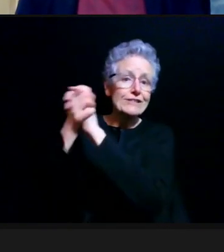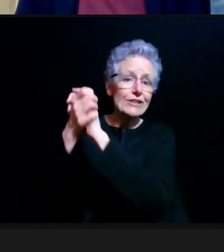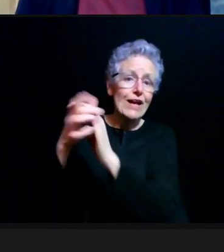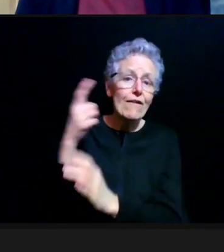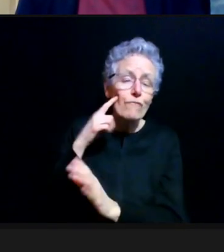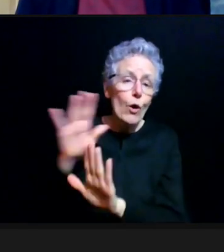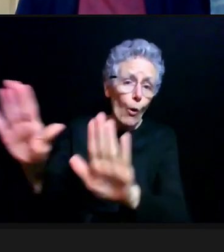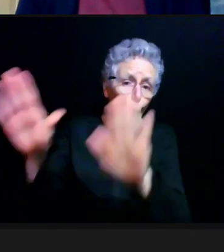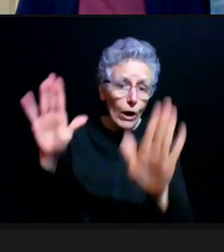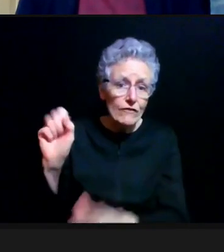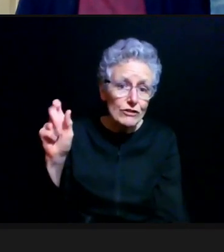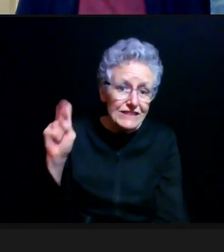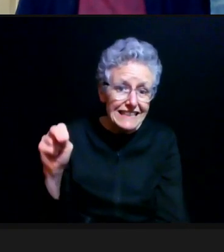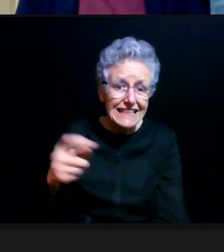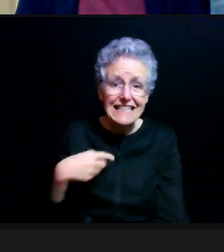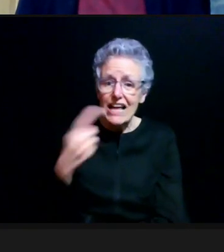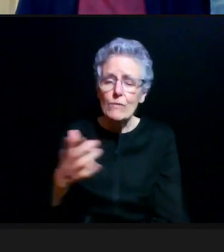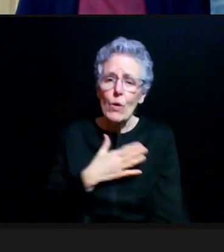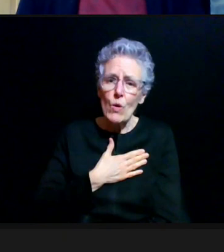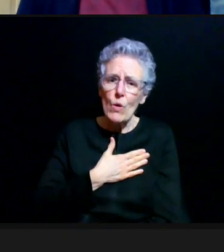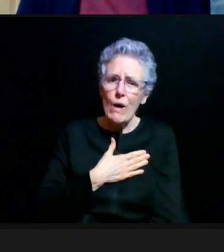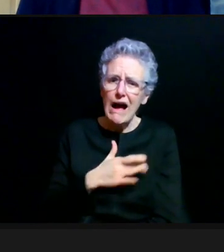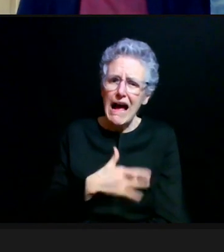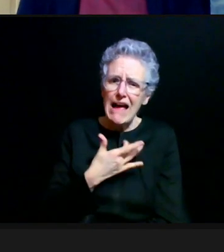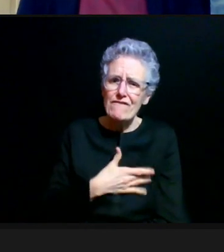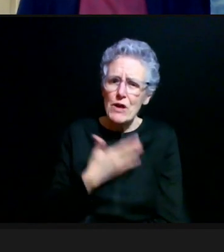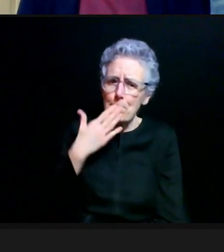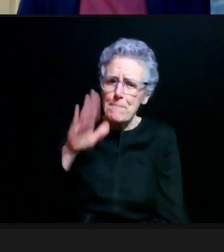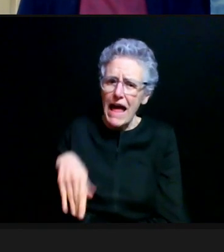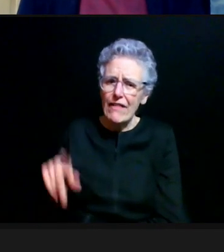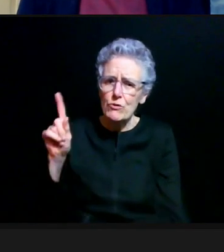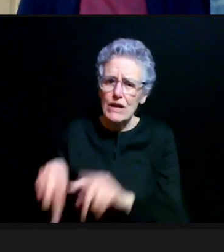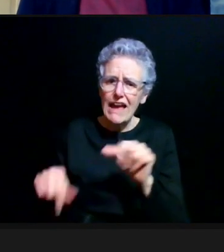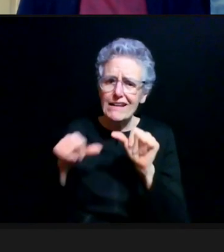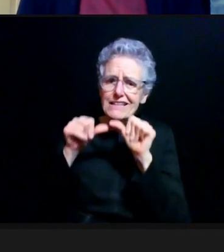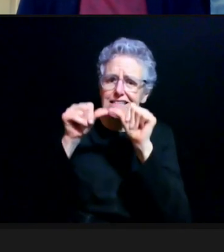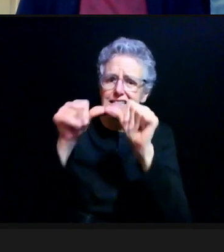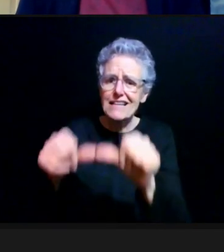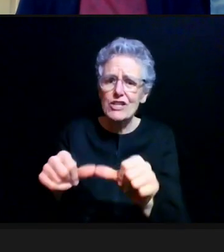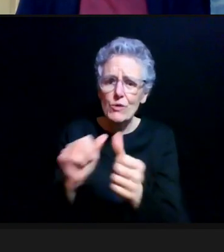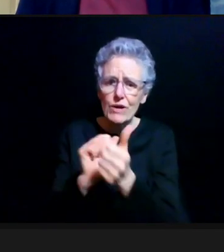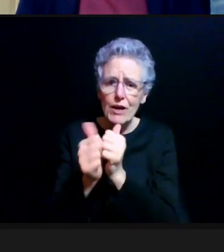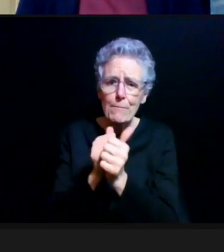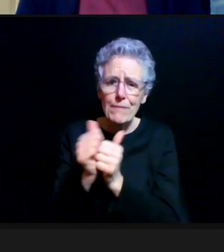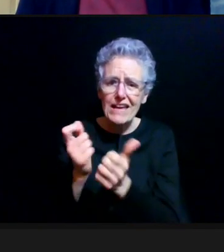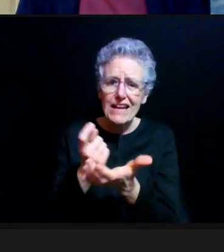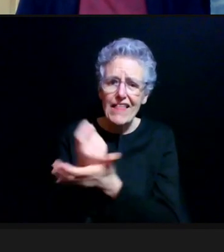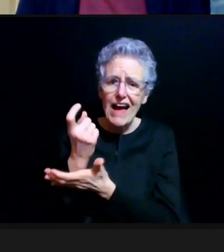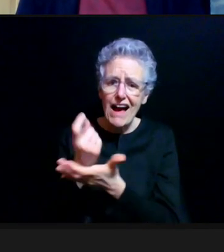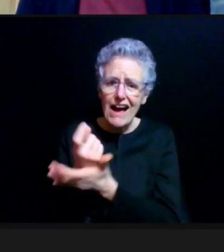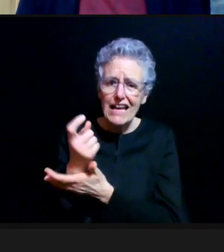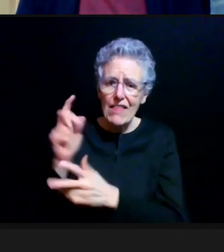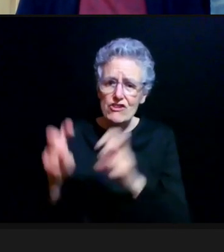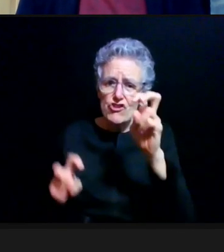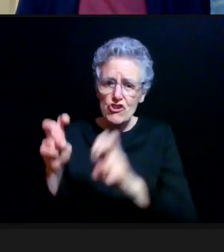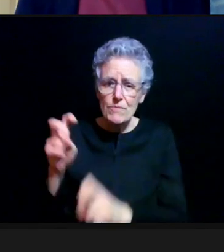and tell them I feel very badly that they can't continue on and compete. It's not for lack of trying.